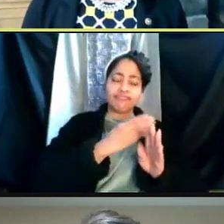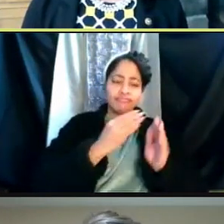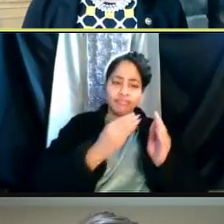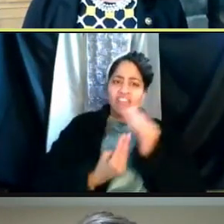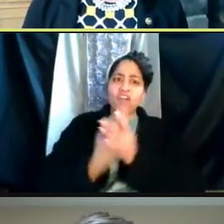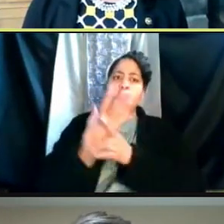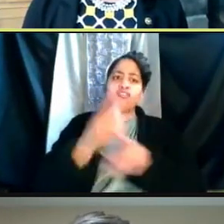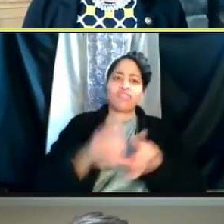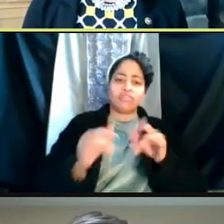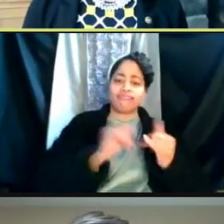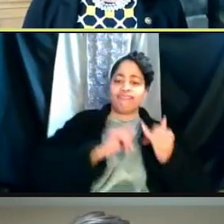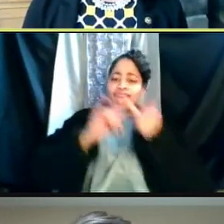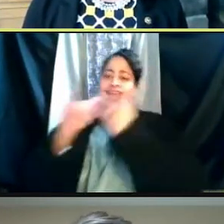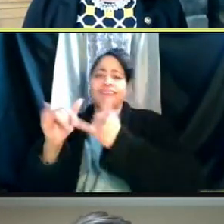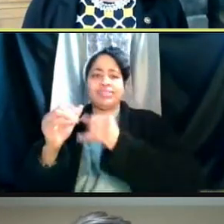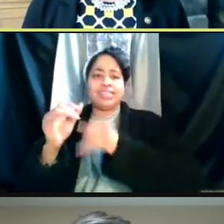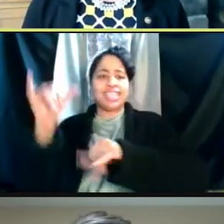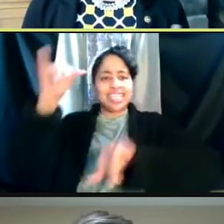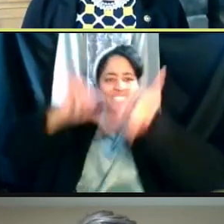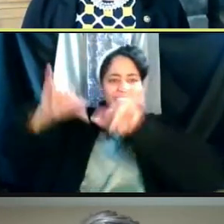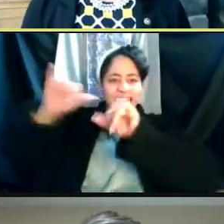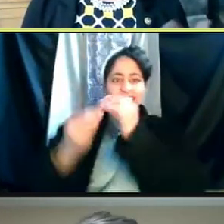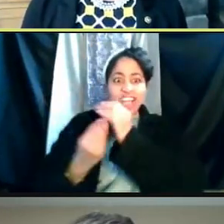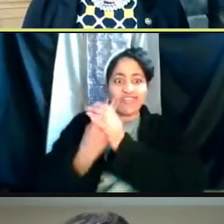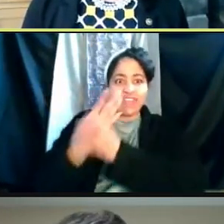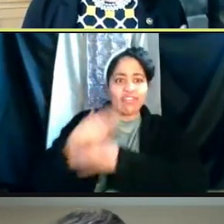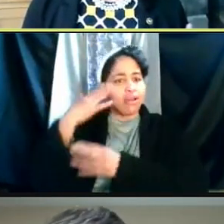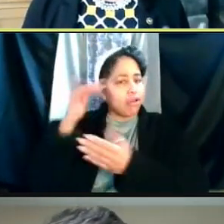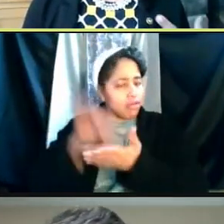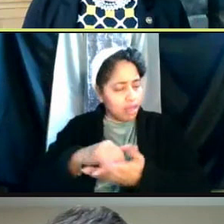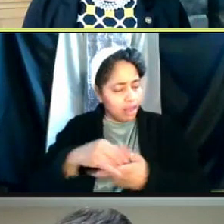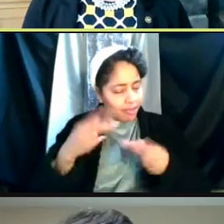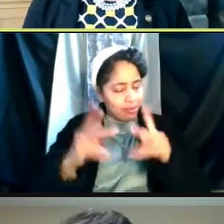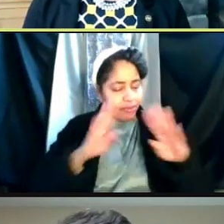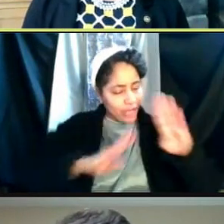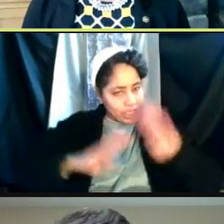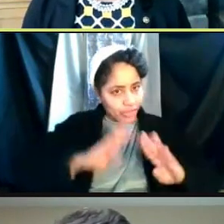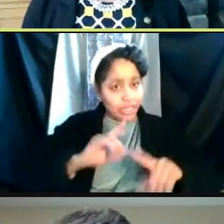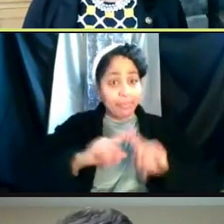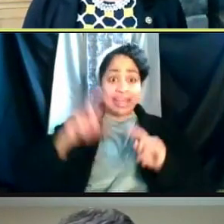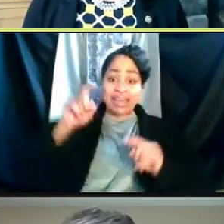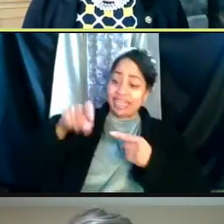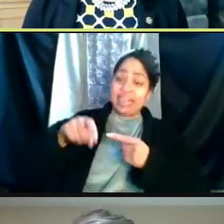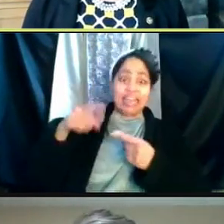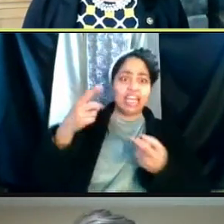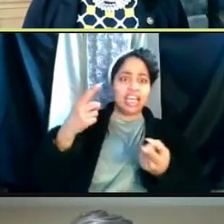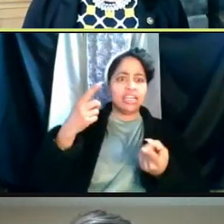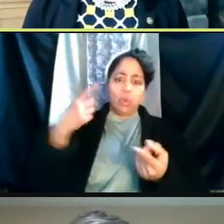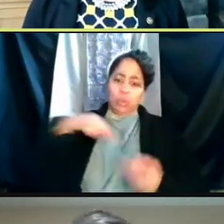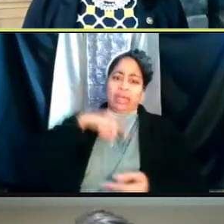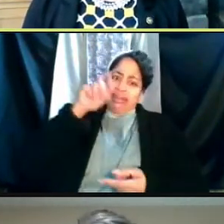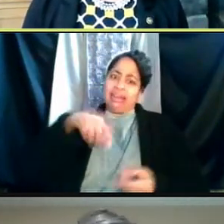And I know that it frustrates some people, but there's a need to have everything kind of be in order.